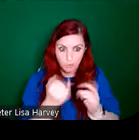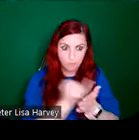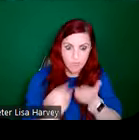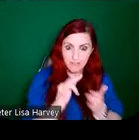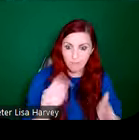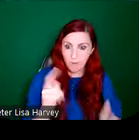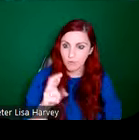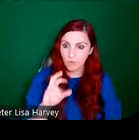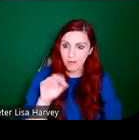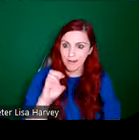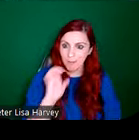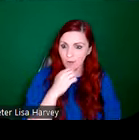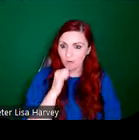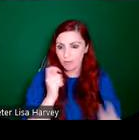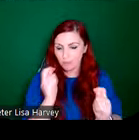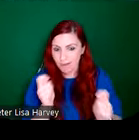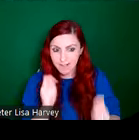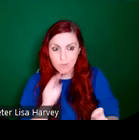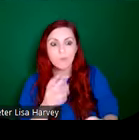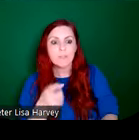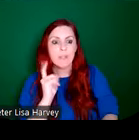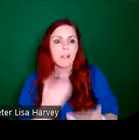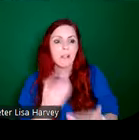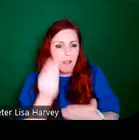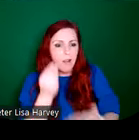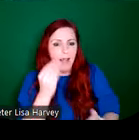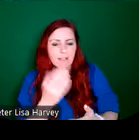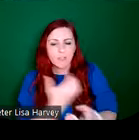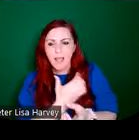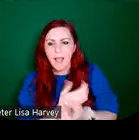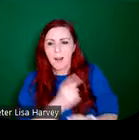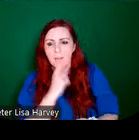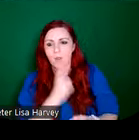but really, it was kind of mutually a disagreeable relationship, you know, Evie